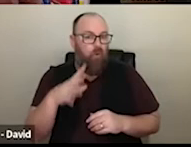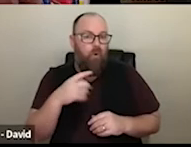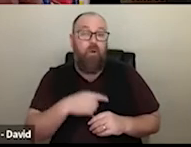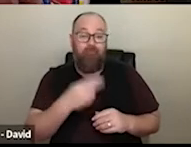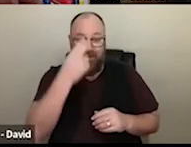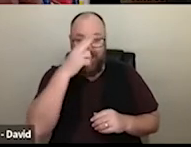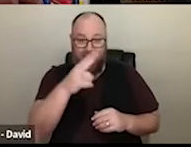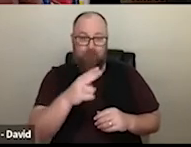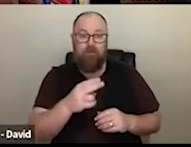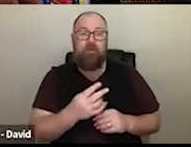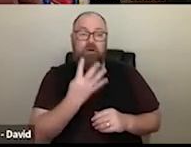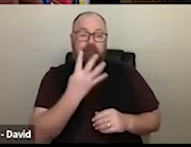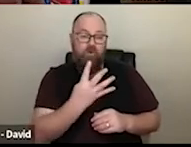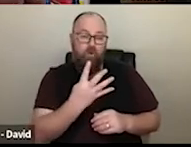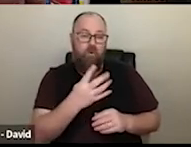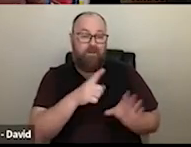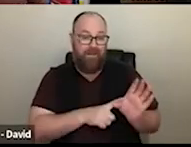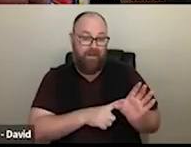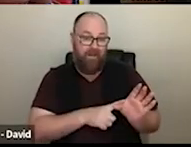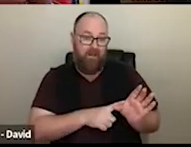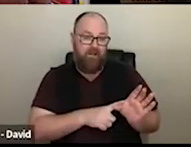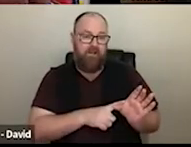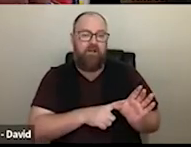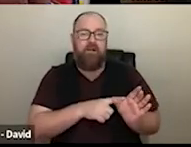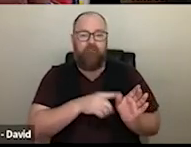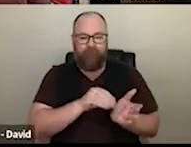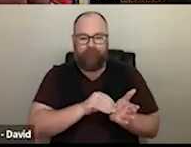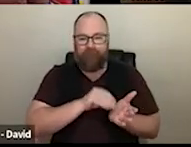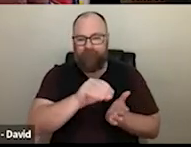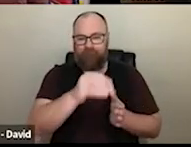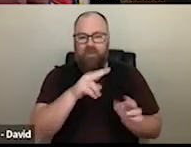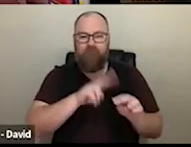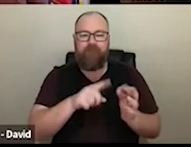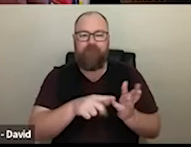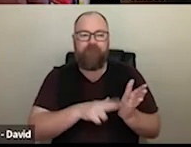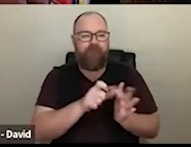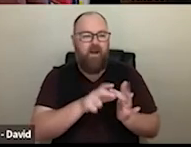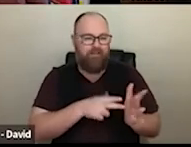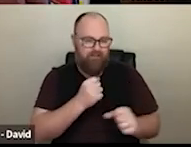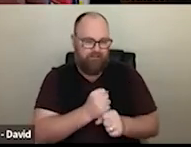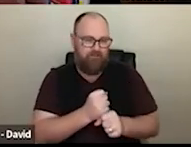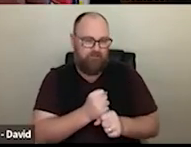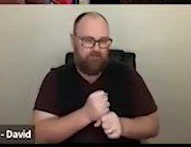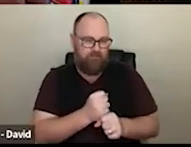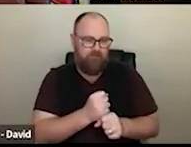investment from 4 year funding and we just wanted to acknowledge that and also probably noticed we have changed the name of the category from four year investment for your